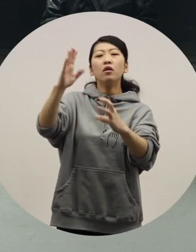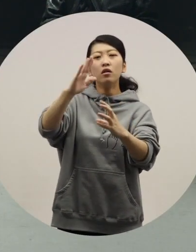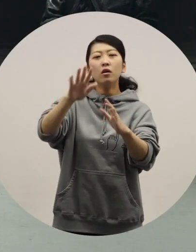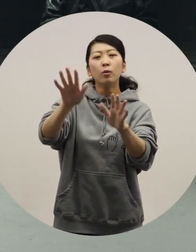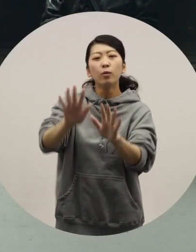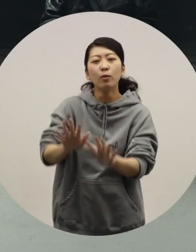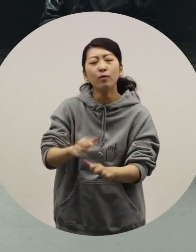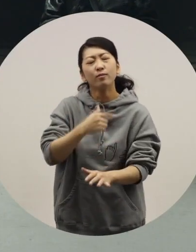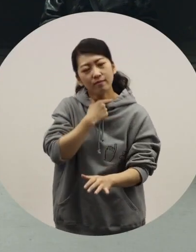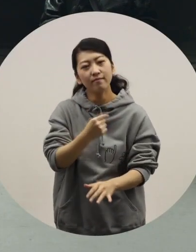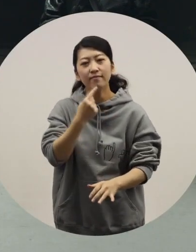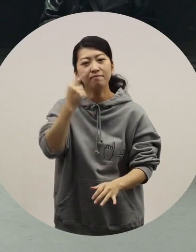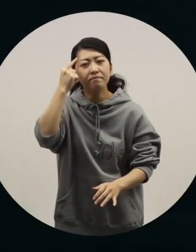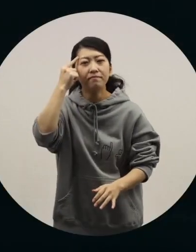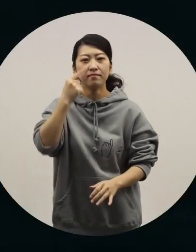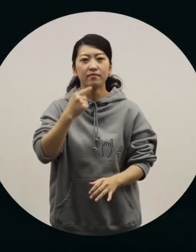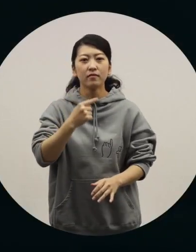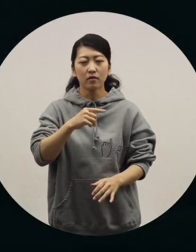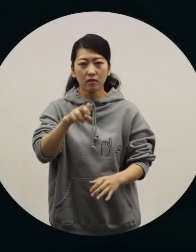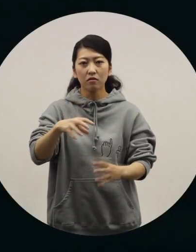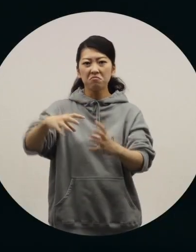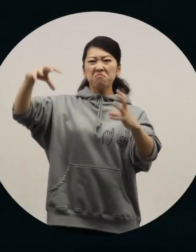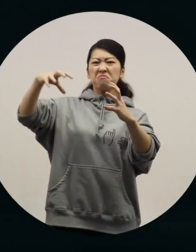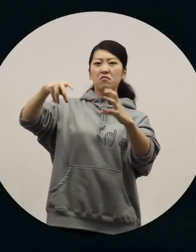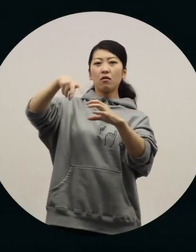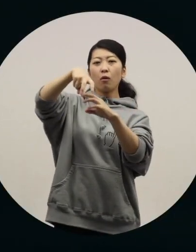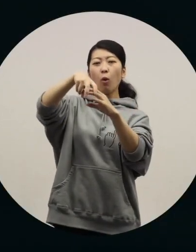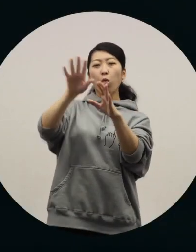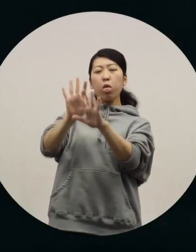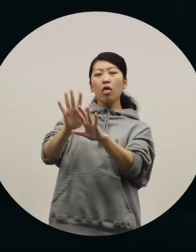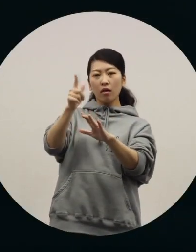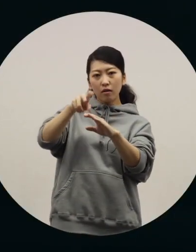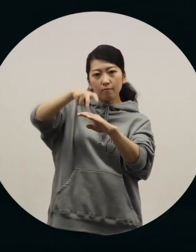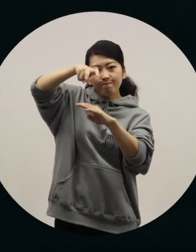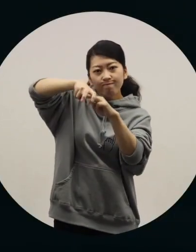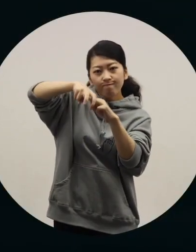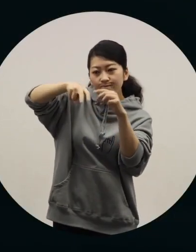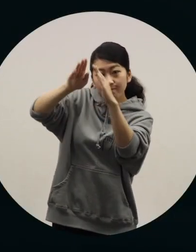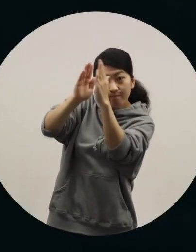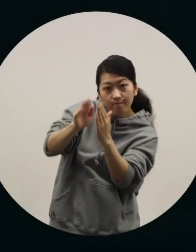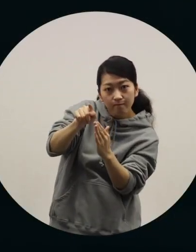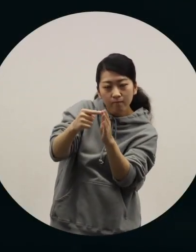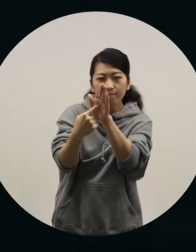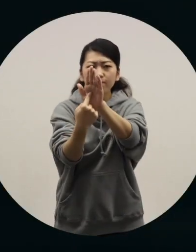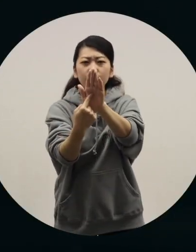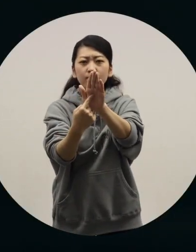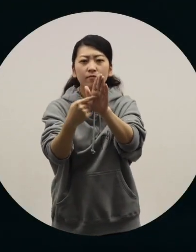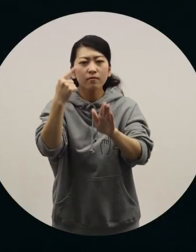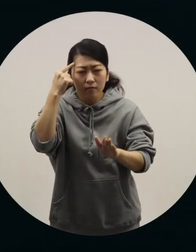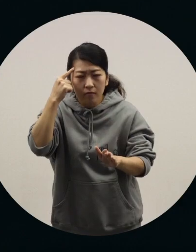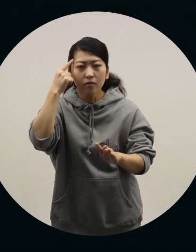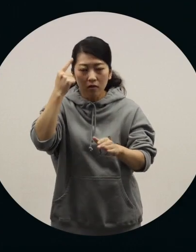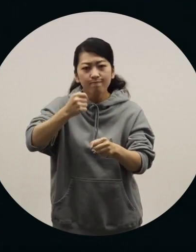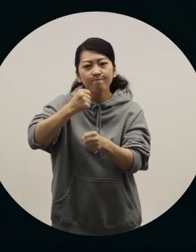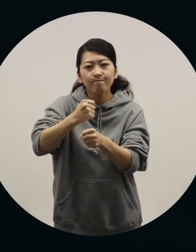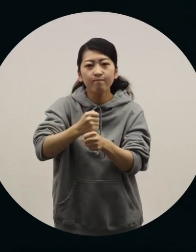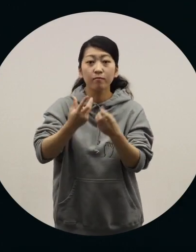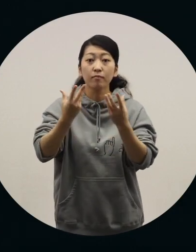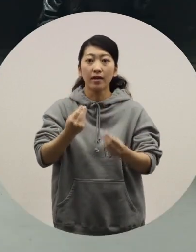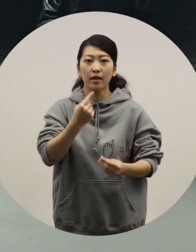less noticeable. I'm setting myself the challenge of inventing products where the users themselves can be the stars.